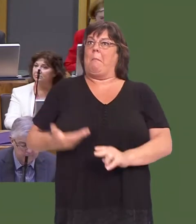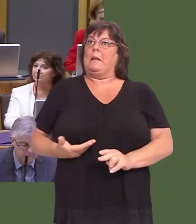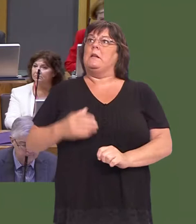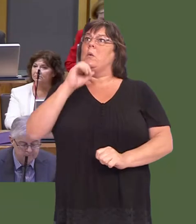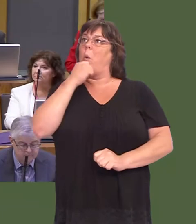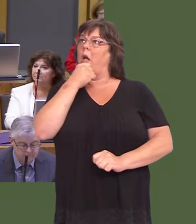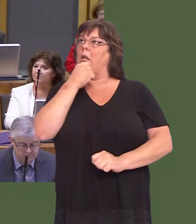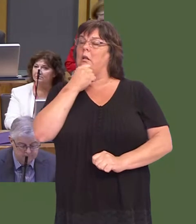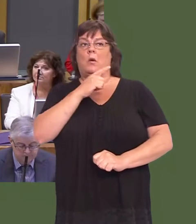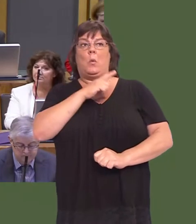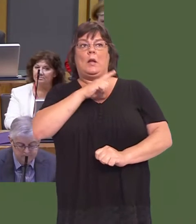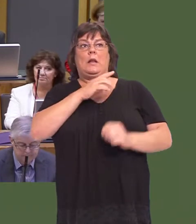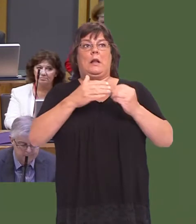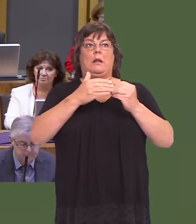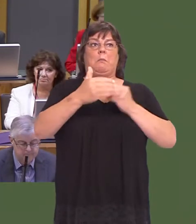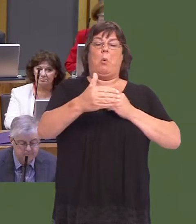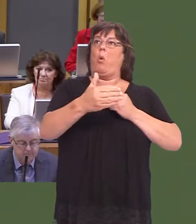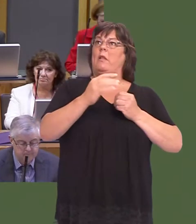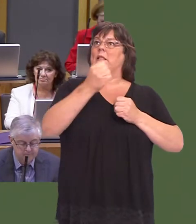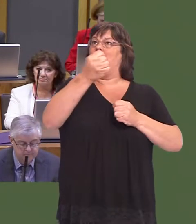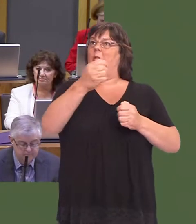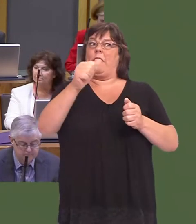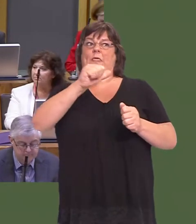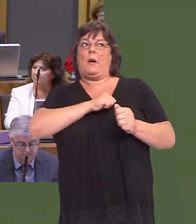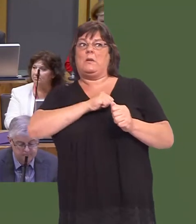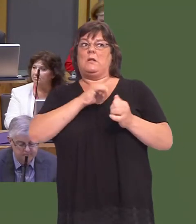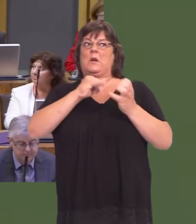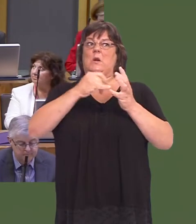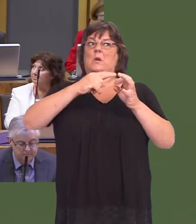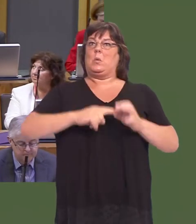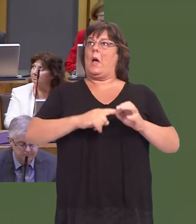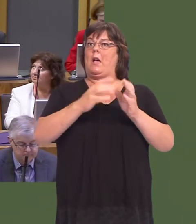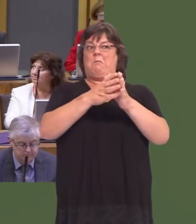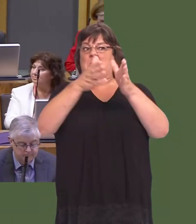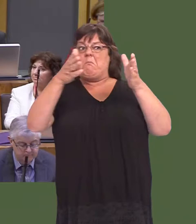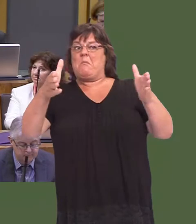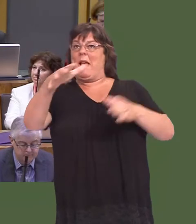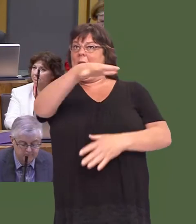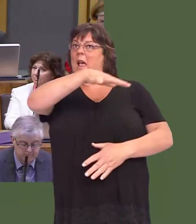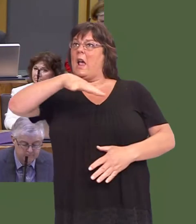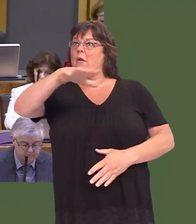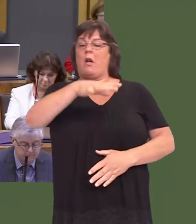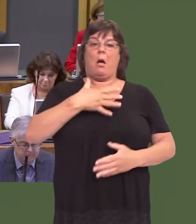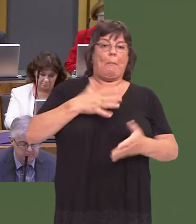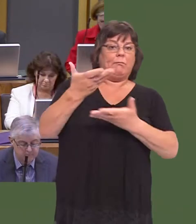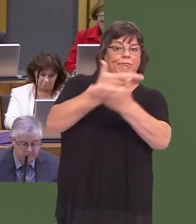They need larger units of 10,000 sq ft plus. Iíve met with local businesses and they want to grow, they want to stay, but if they see